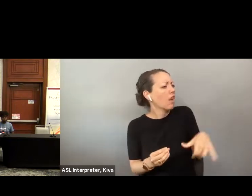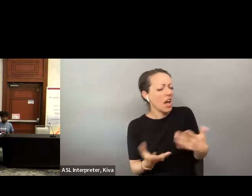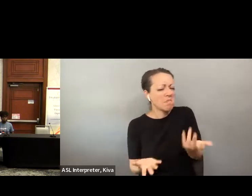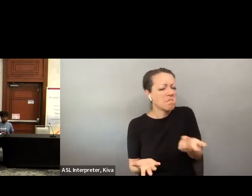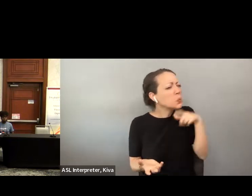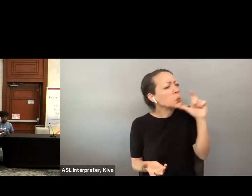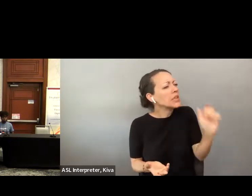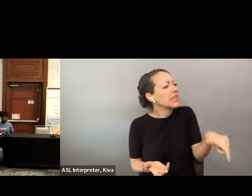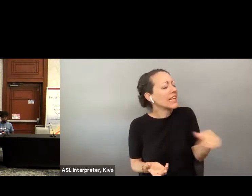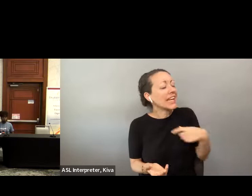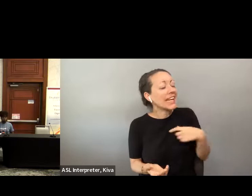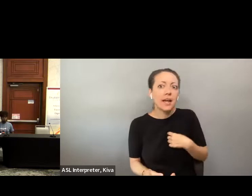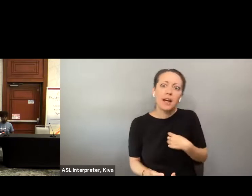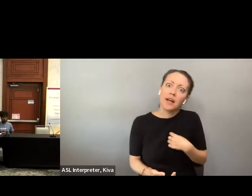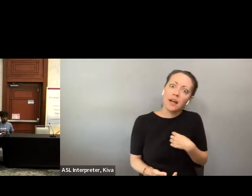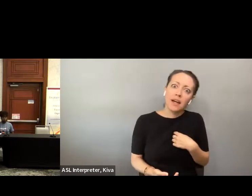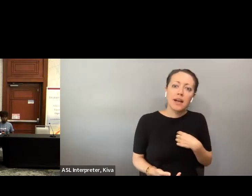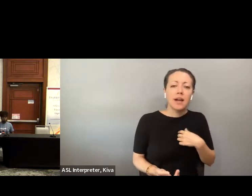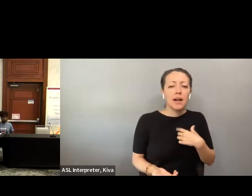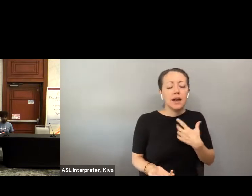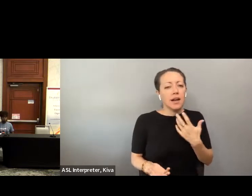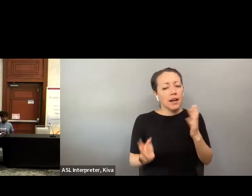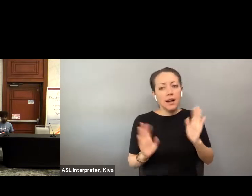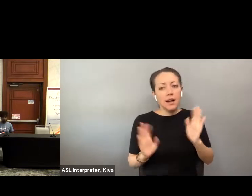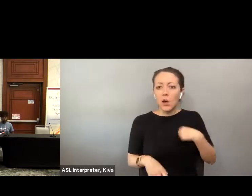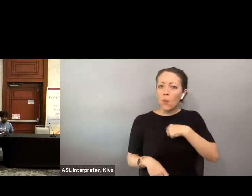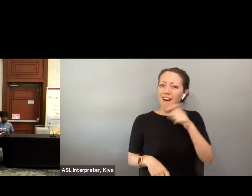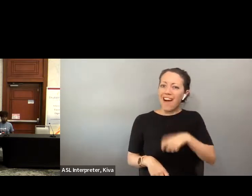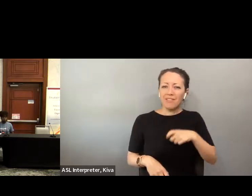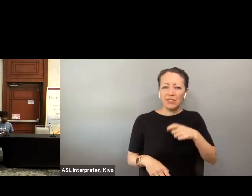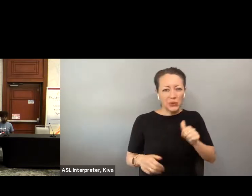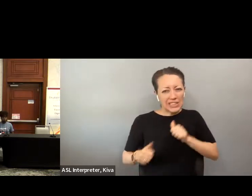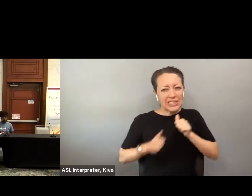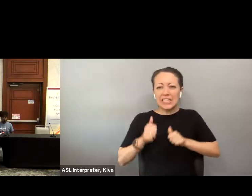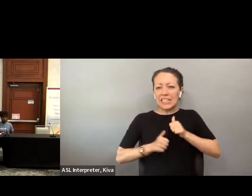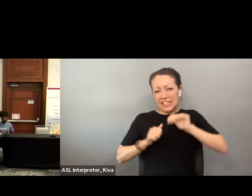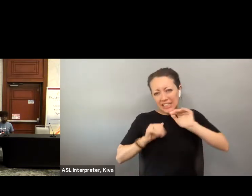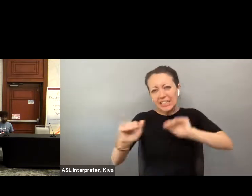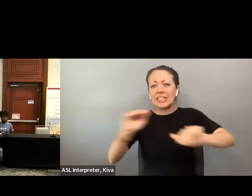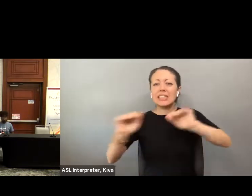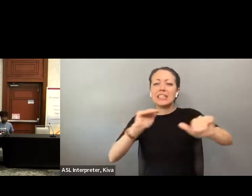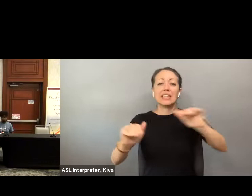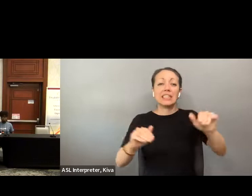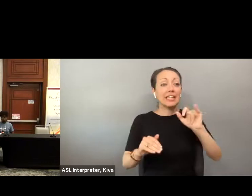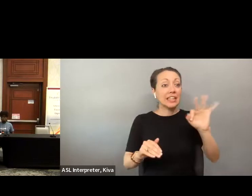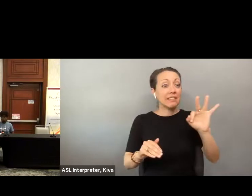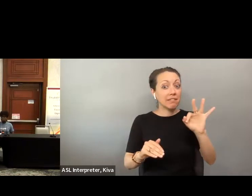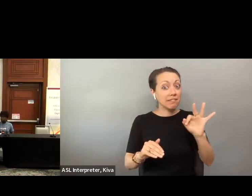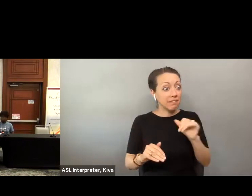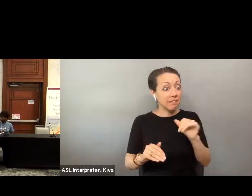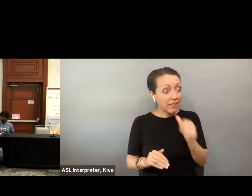I am hearing, I am hearing from a lot of supervisors that no one is calling so why should I do anything if nobody is interested and it's an Why should I do anything if nobody's interested And it's it's an old story that we have unless we are out there and advocate. Thank you for your comments. Do any of the let's have any suggestions. When it comes to making voting more accessible or even, talking about the differences between the accessible vote by a processes in different States and how that can be implemented within process